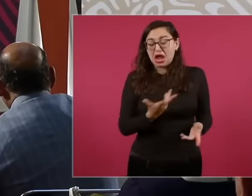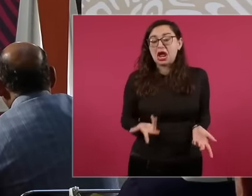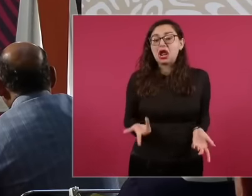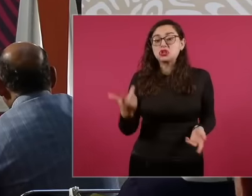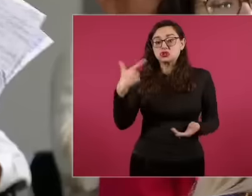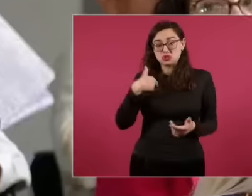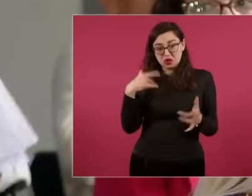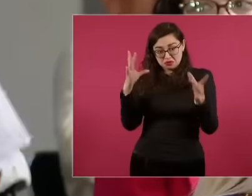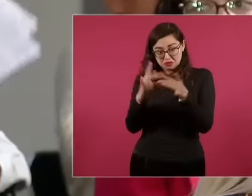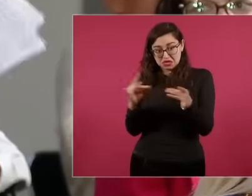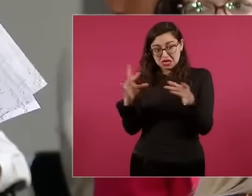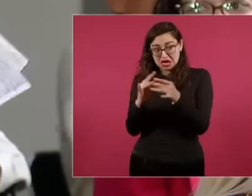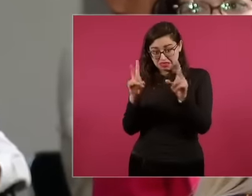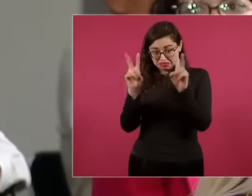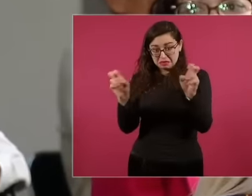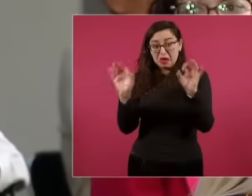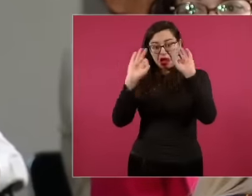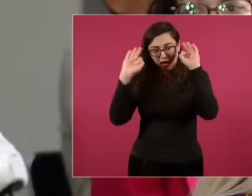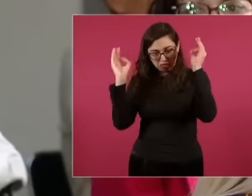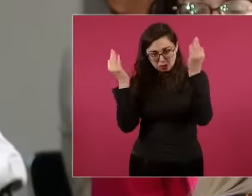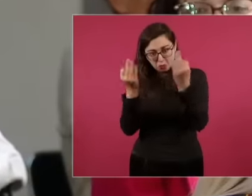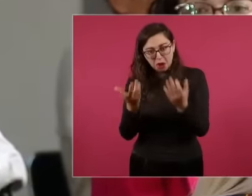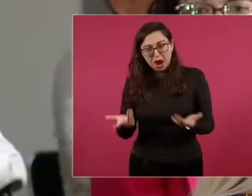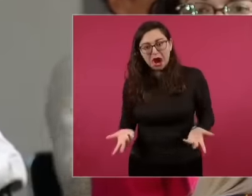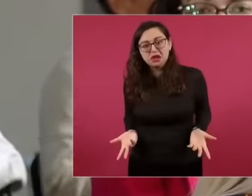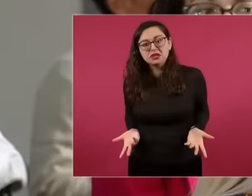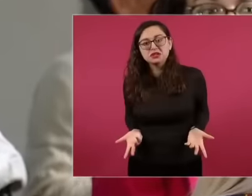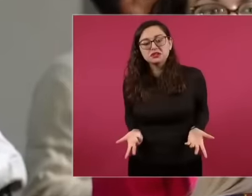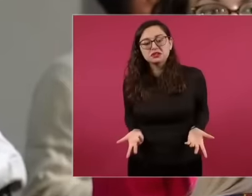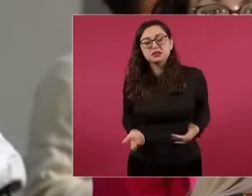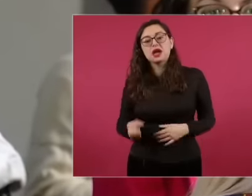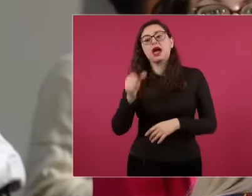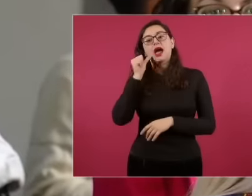also among the people who came to see him off, the man was very happy.